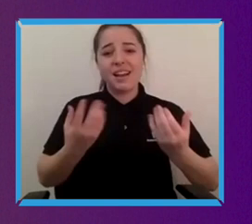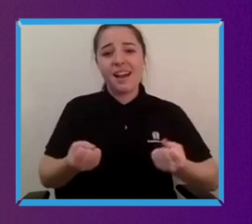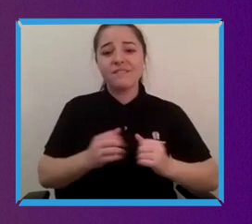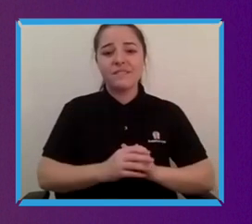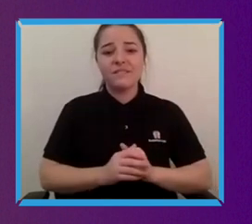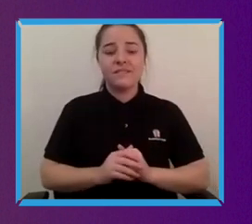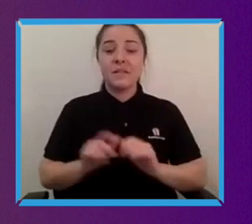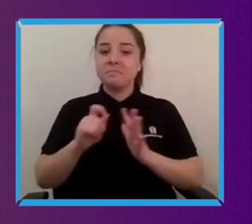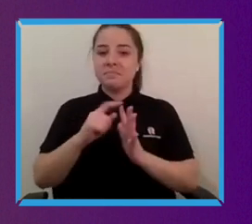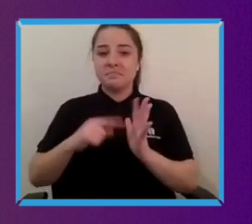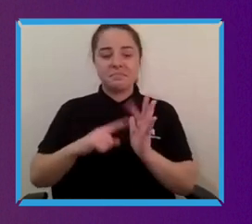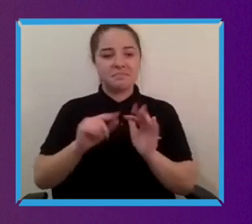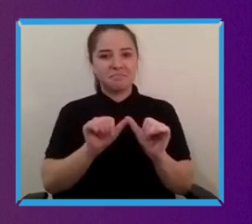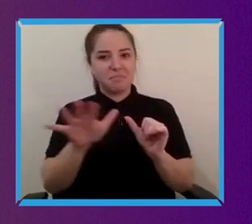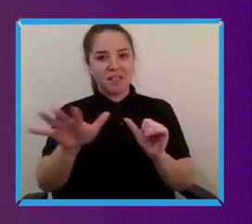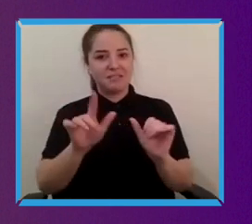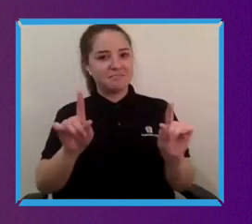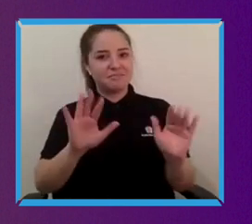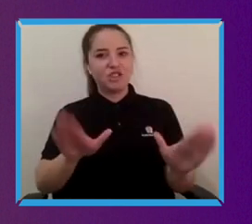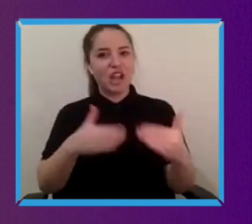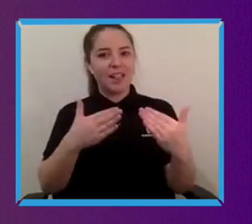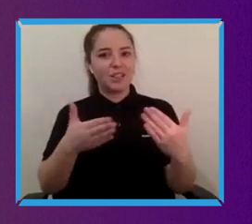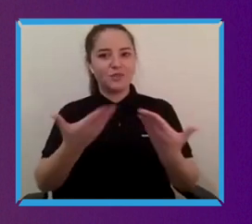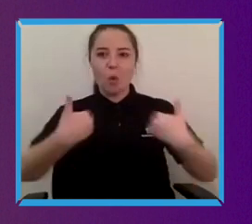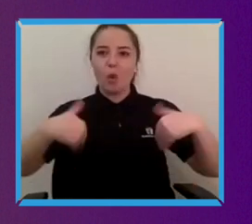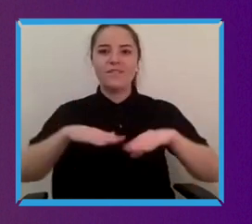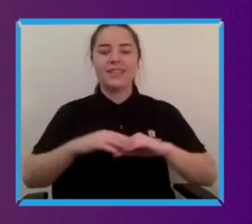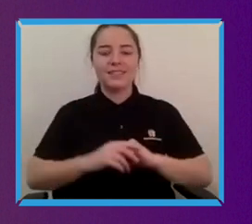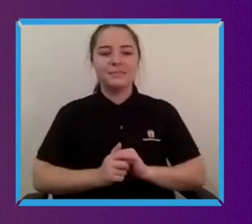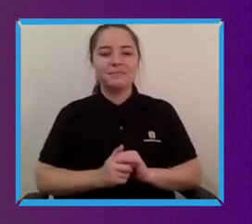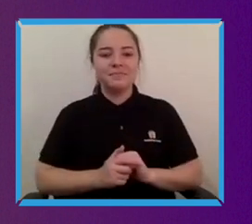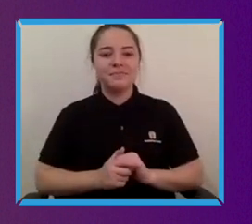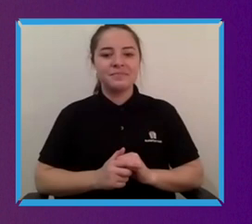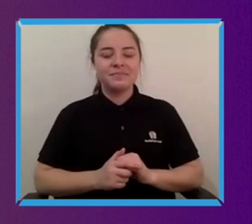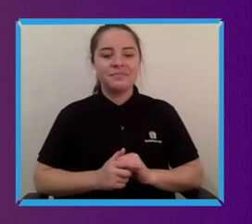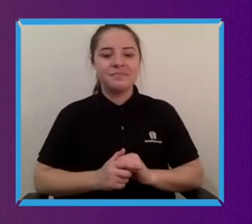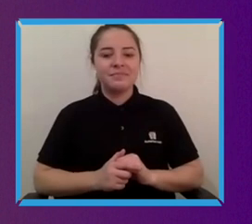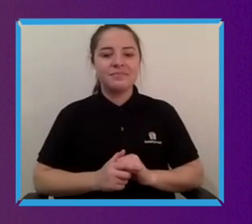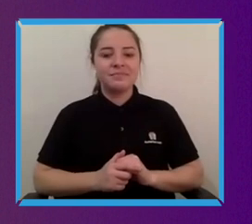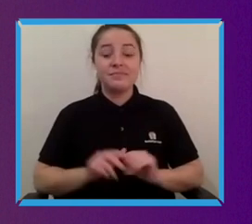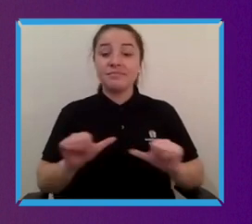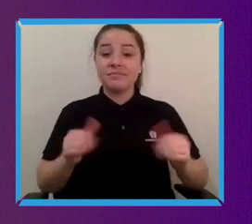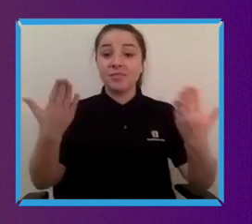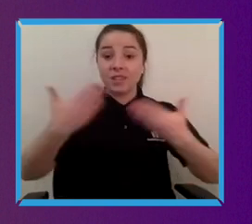So tonight, this has been a remarkable conversation